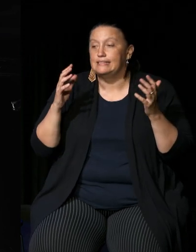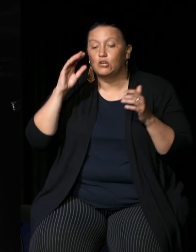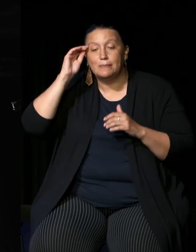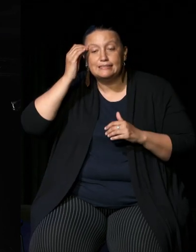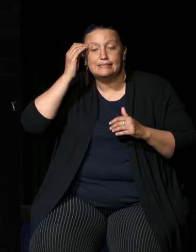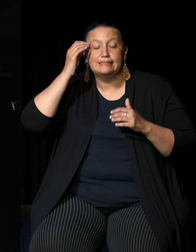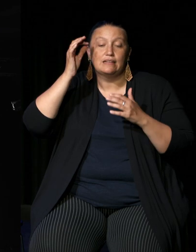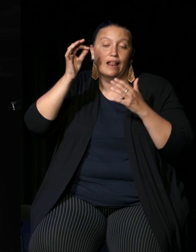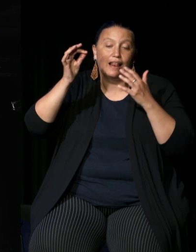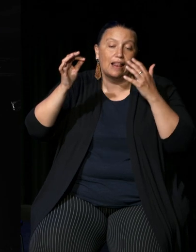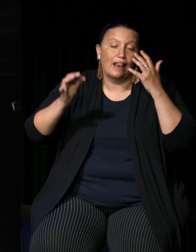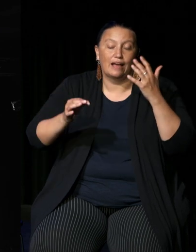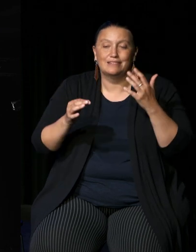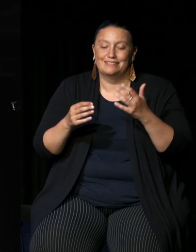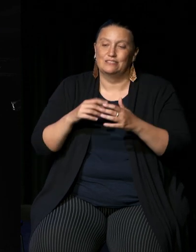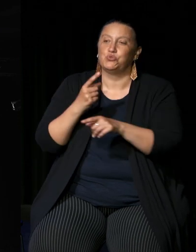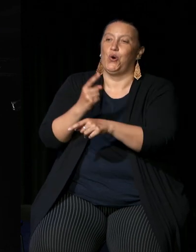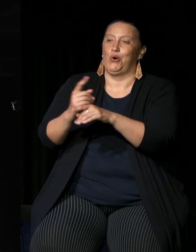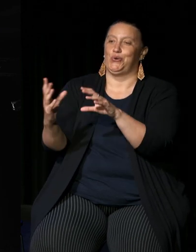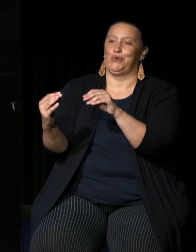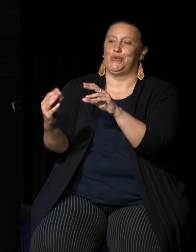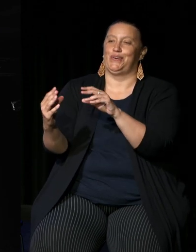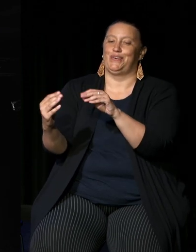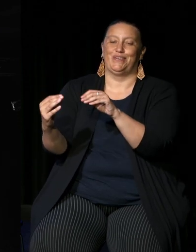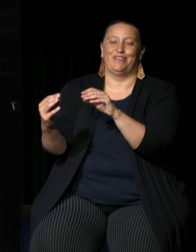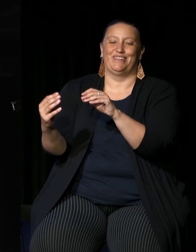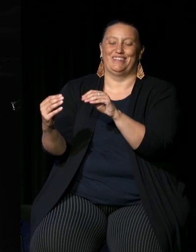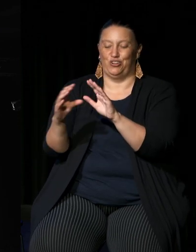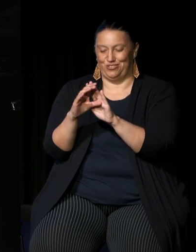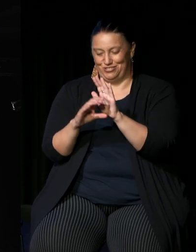have looked at this question what will the form of constitutional recognition